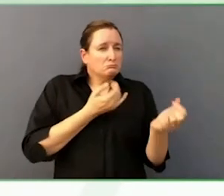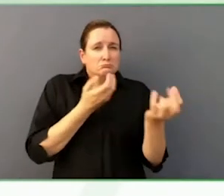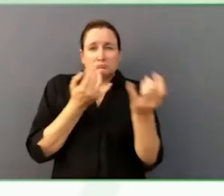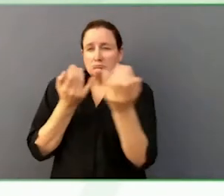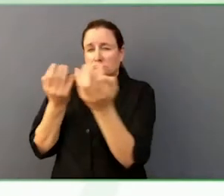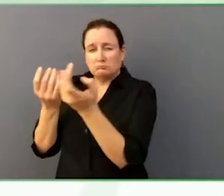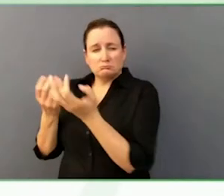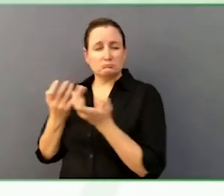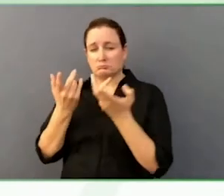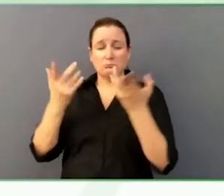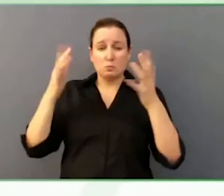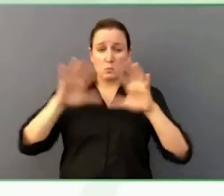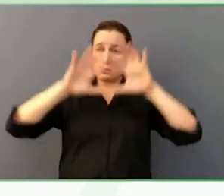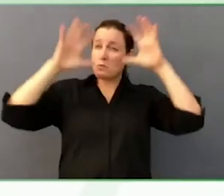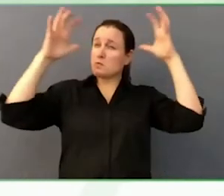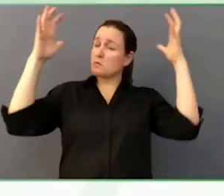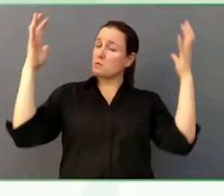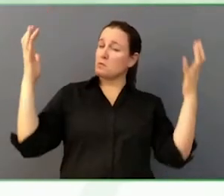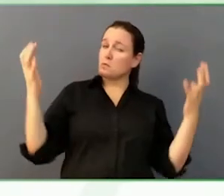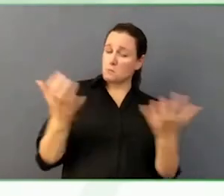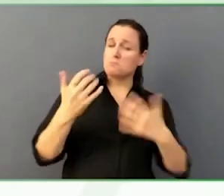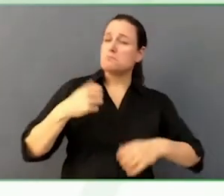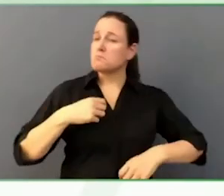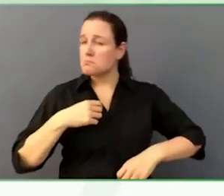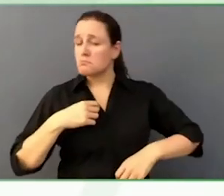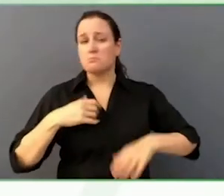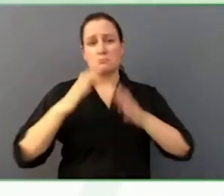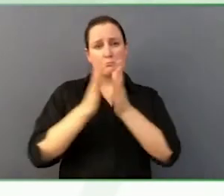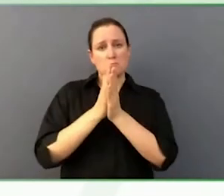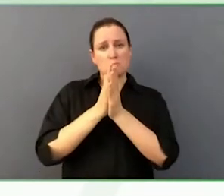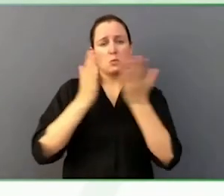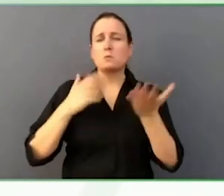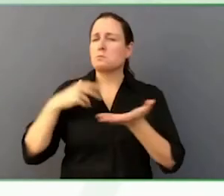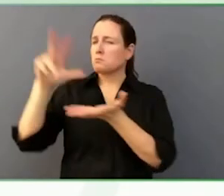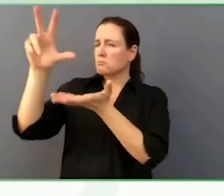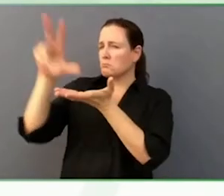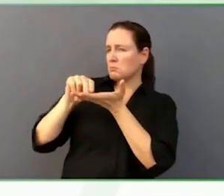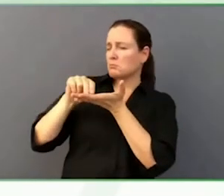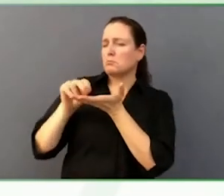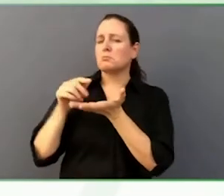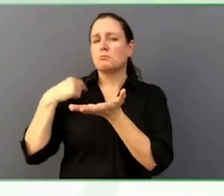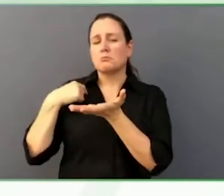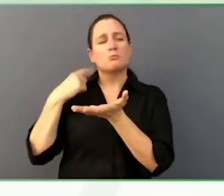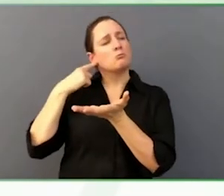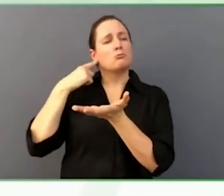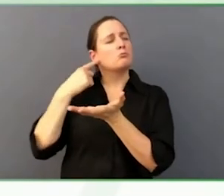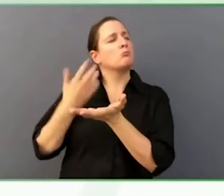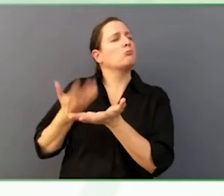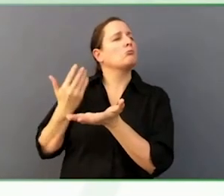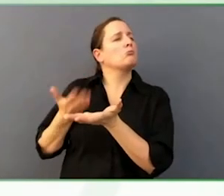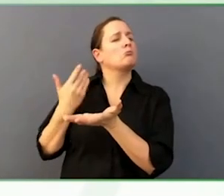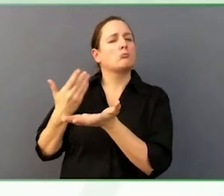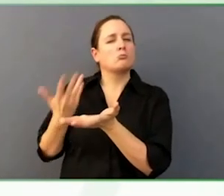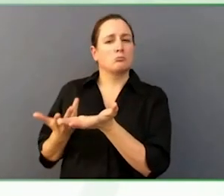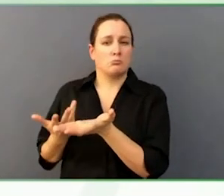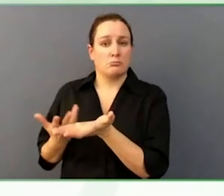all kinds of things like that. This is an individual who has a mild intellectual delay.